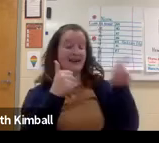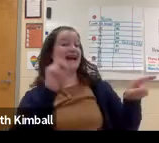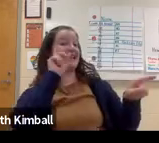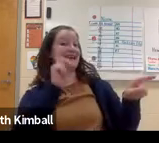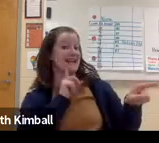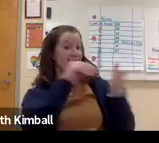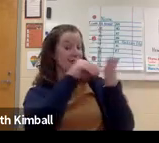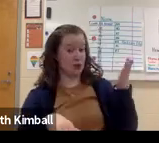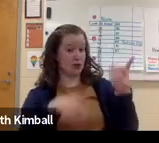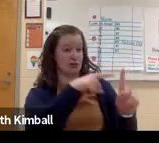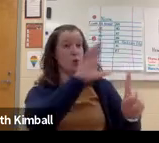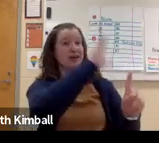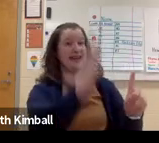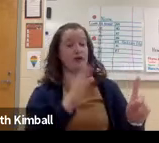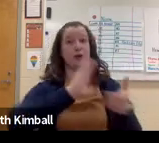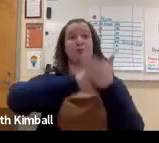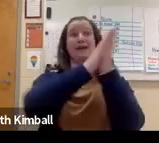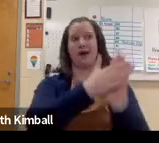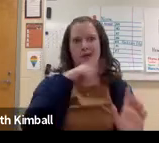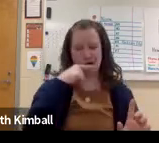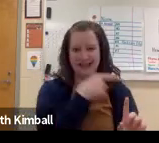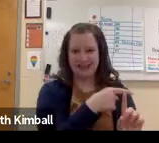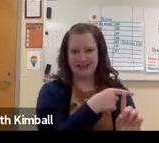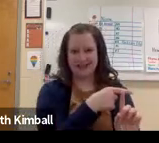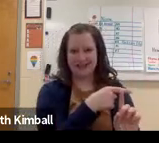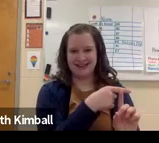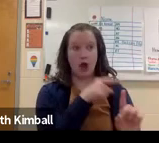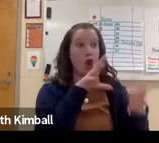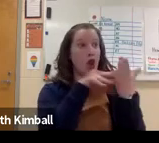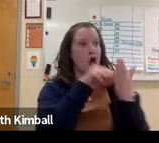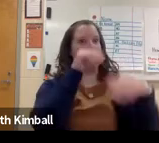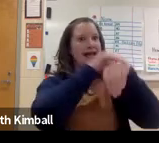is that they will oftentimes catch up. And a deaf student is never going